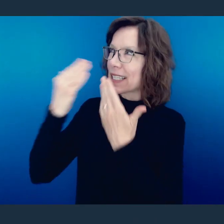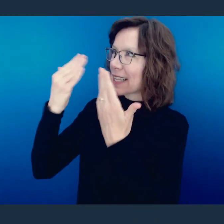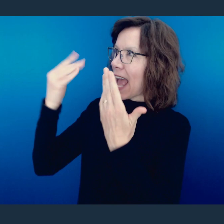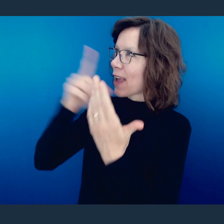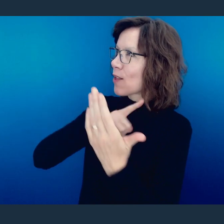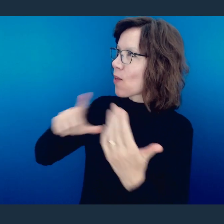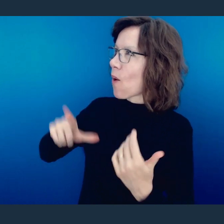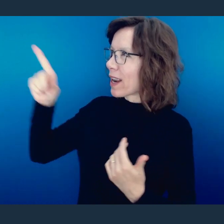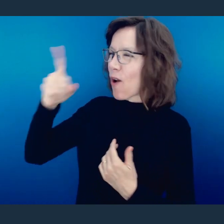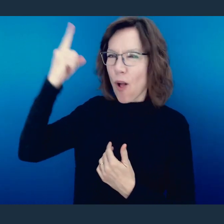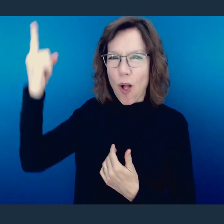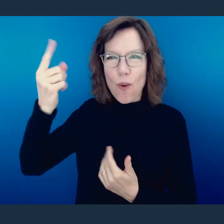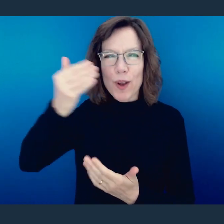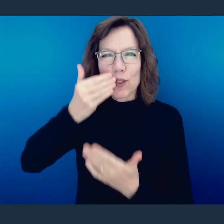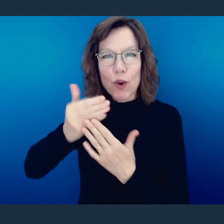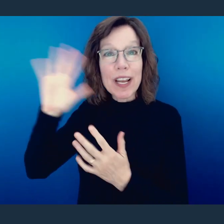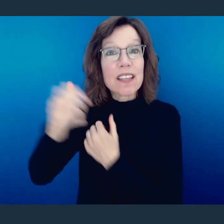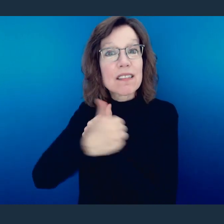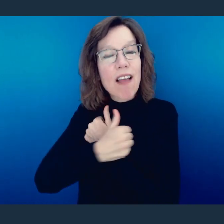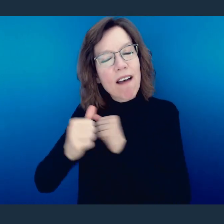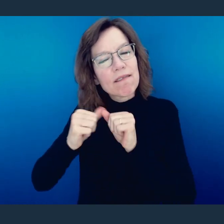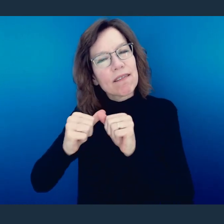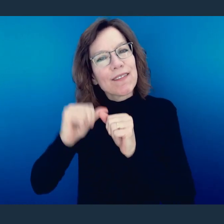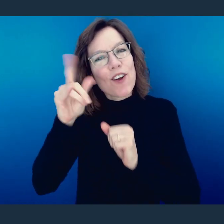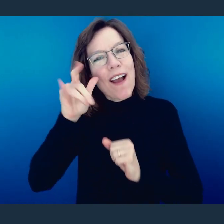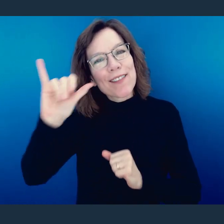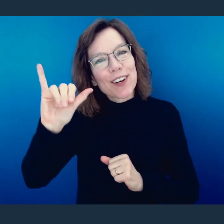Give thanks to the Lord, for He is good. His love endures forever.